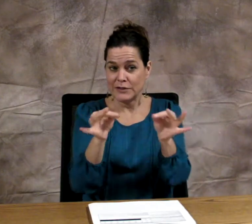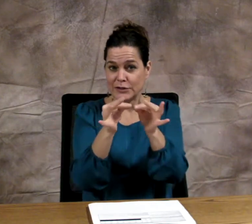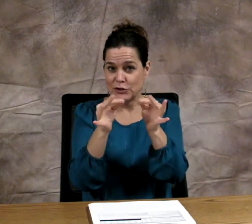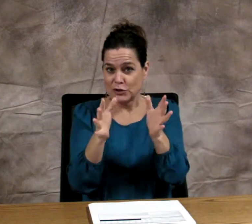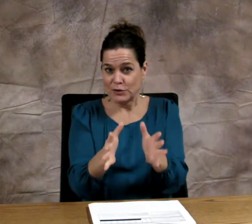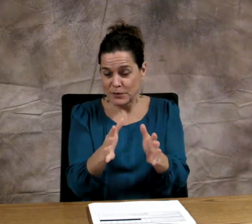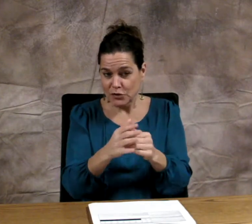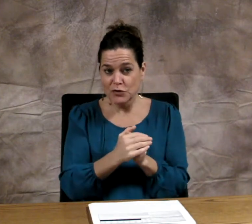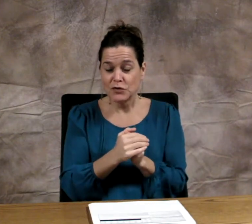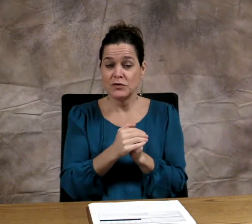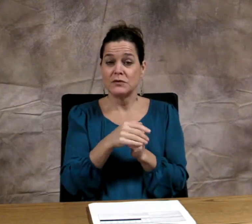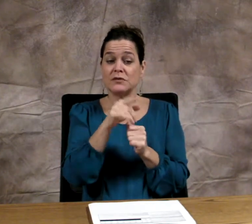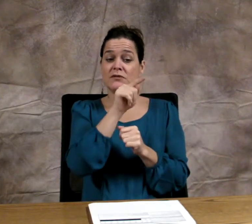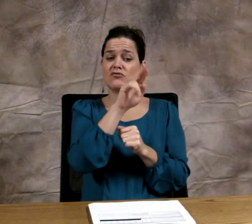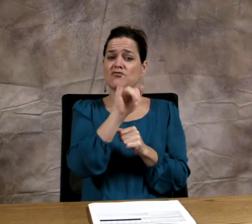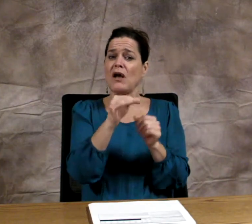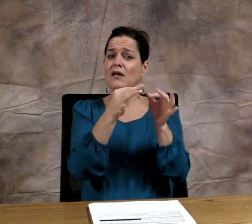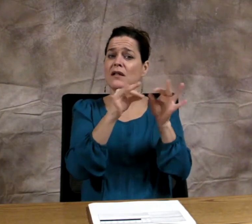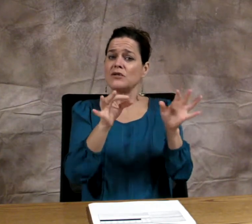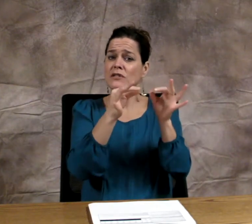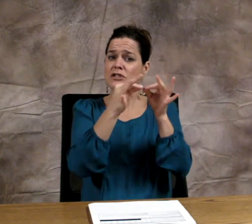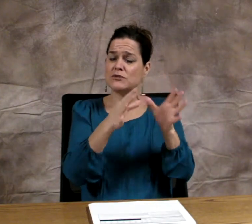Tri-Lingual Interpreters.